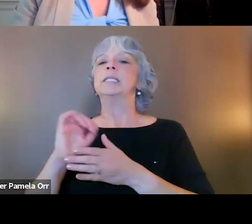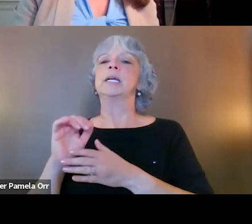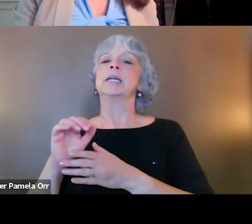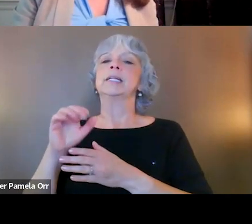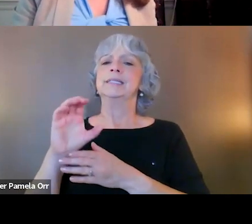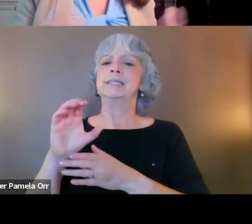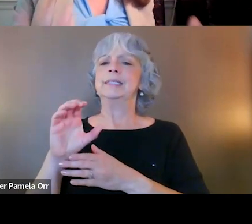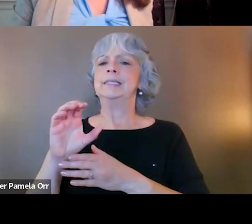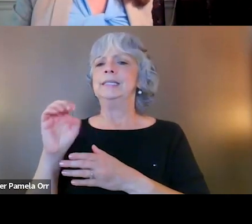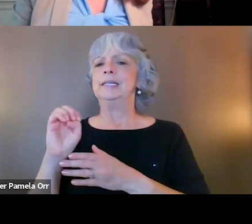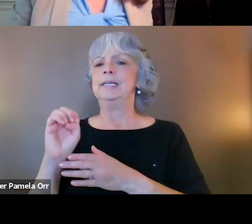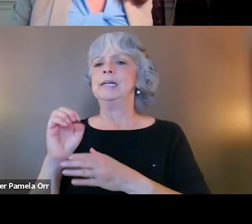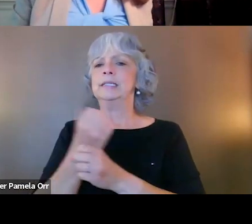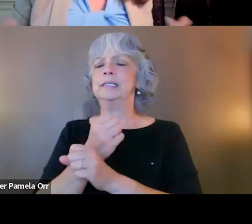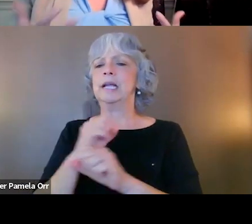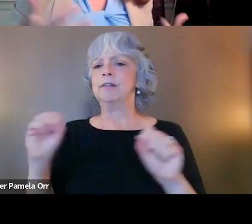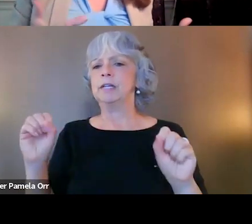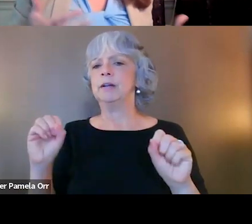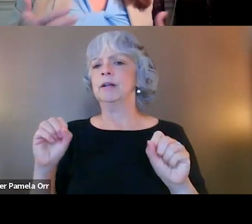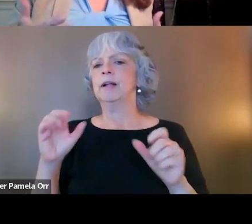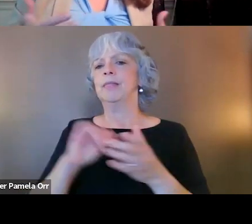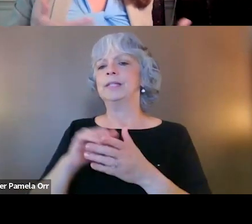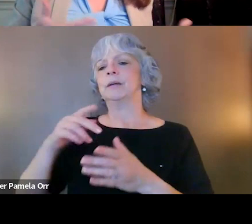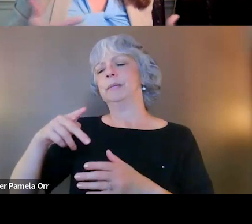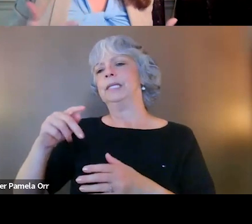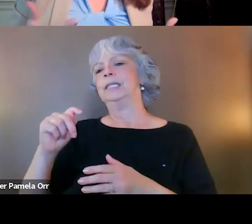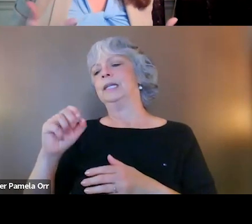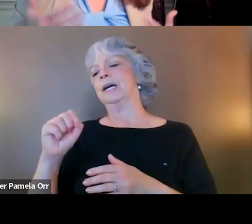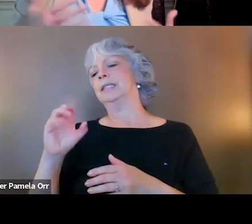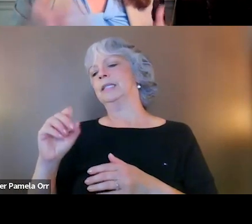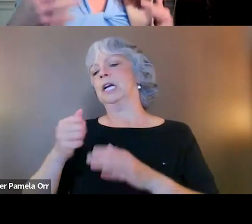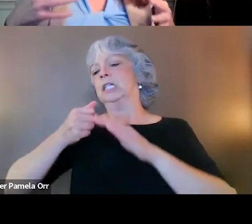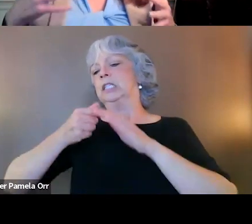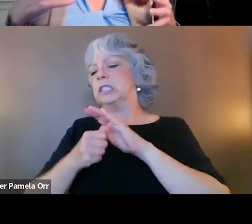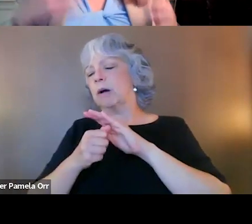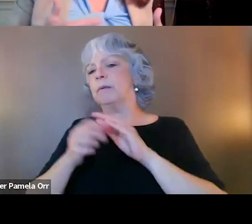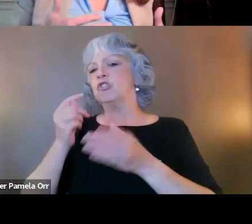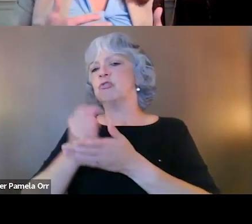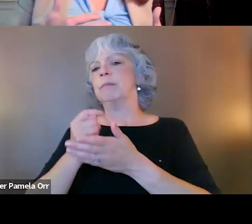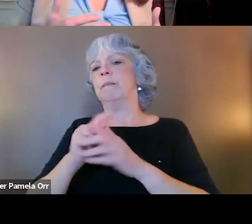because that is known to be a PTSD subtreatment. But I wanna highlight the truth about this therapy.